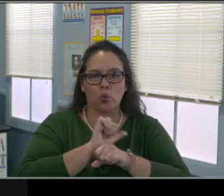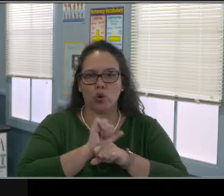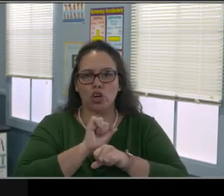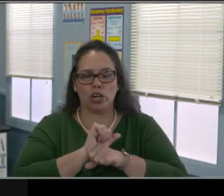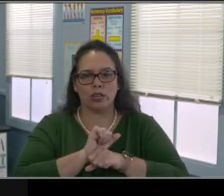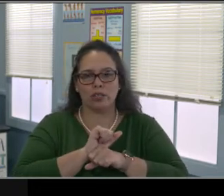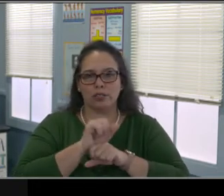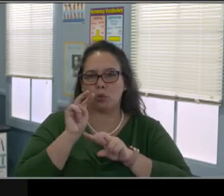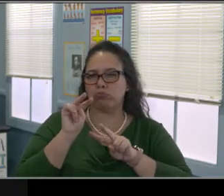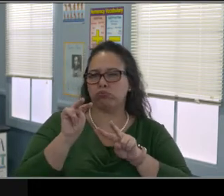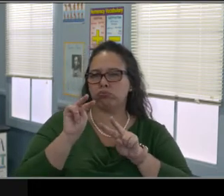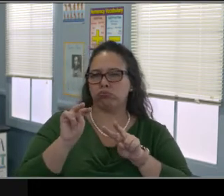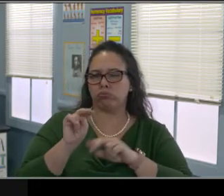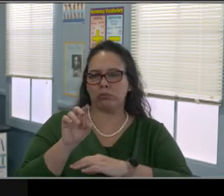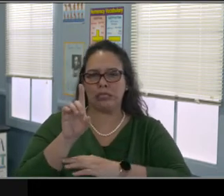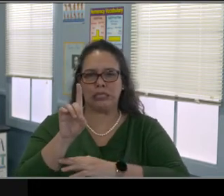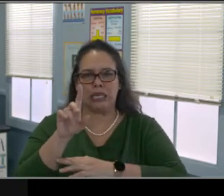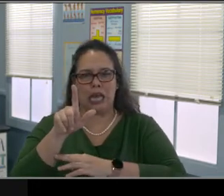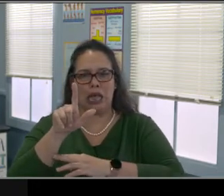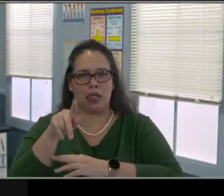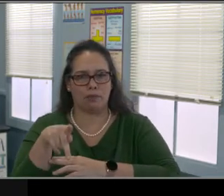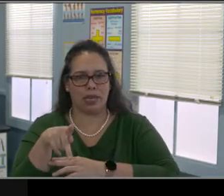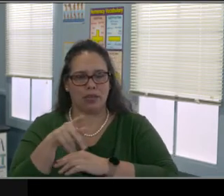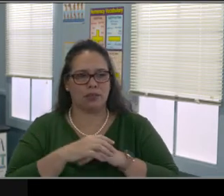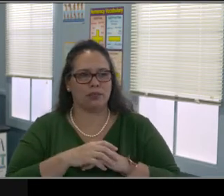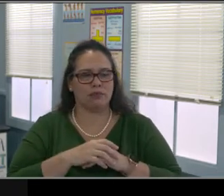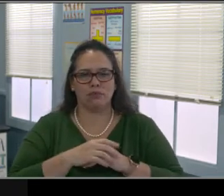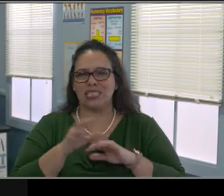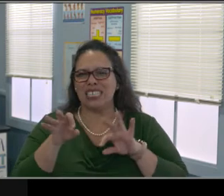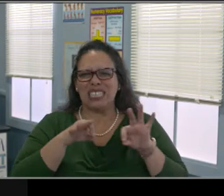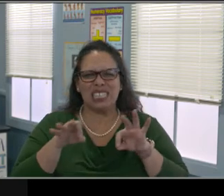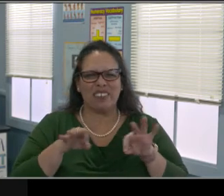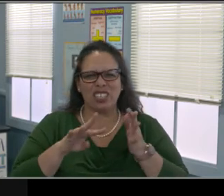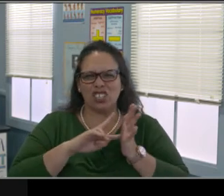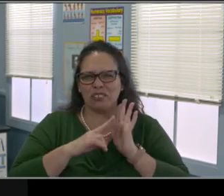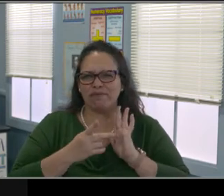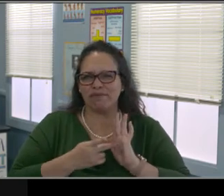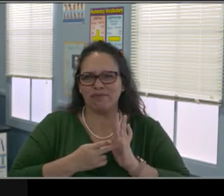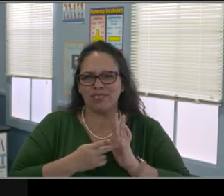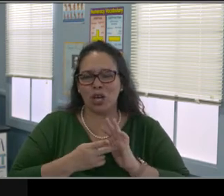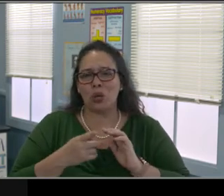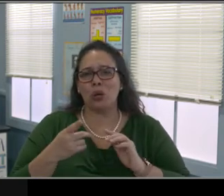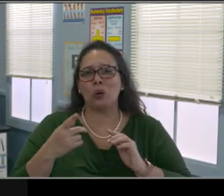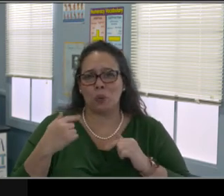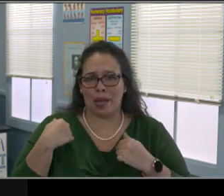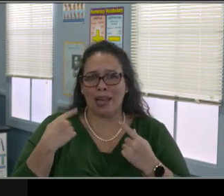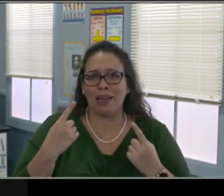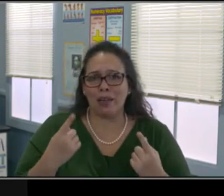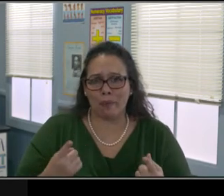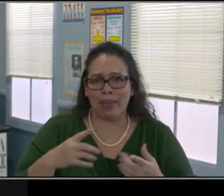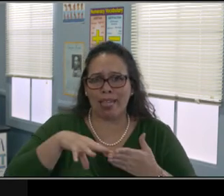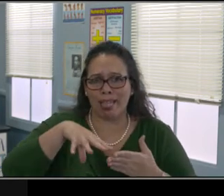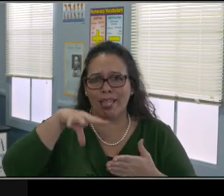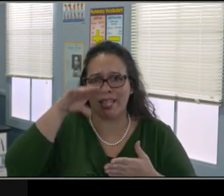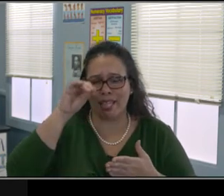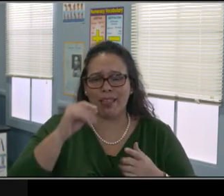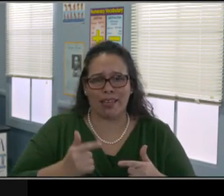that we need to implement this plan because we're doing virtual learning. This overview is really general.